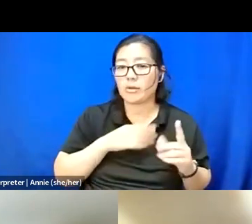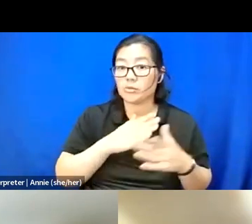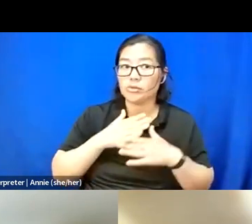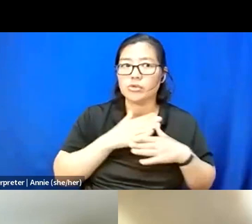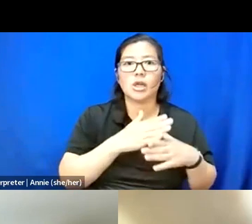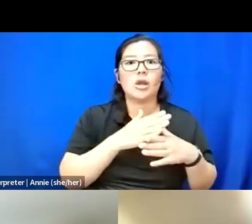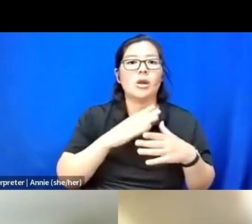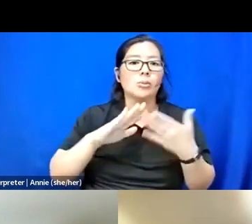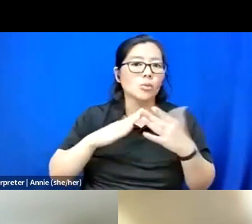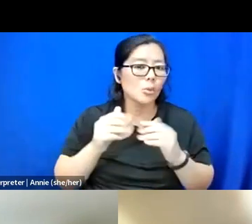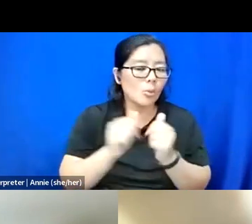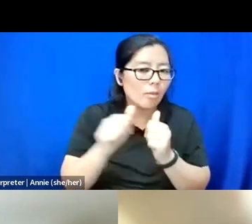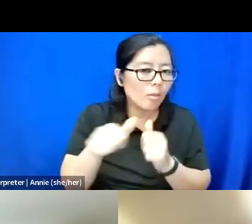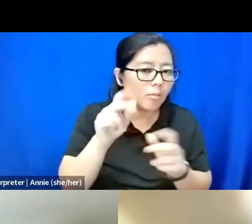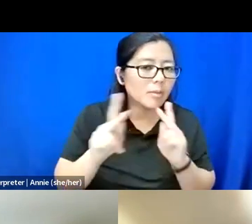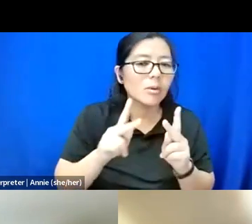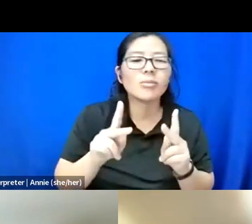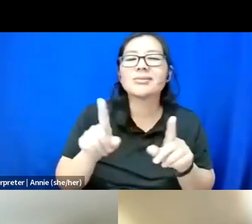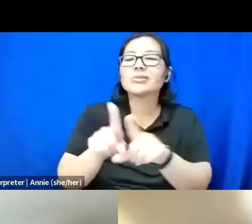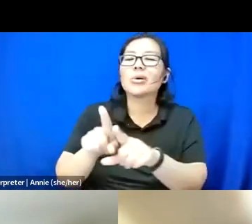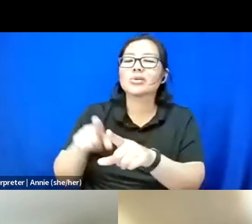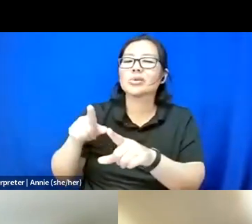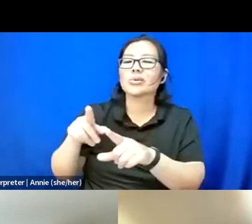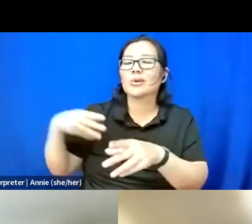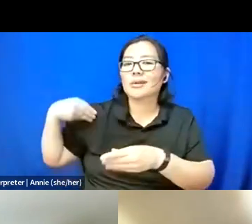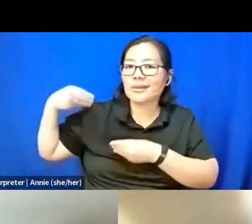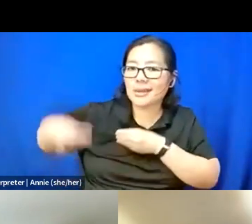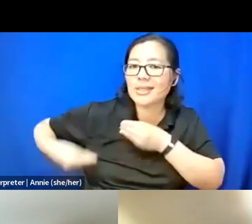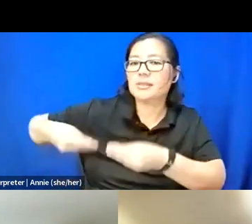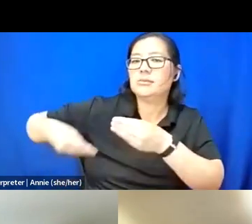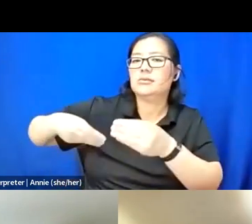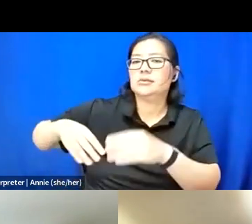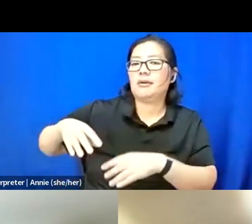But also like there's a lineage of like feminist, lesbian, queer,